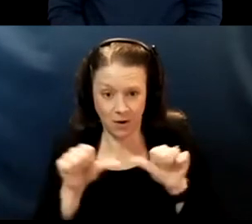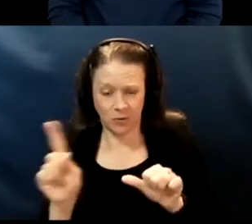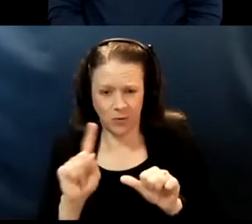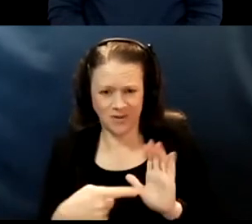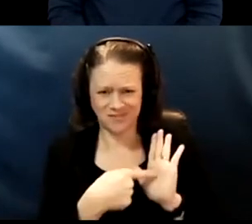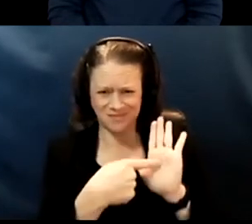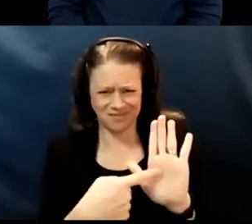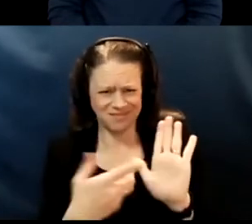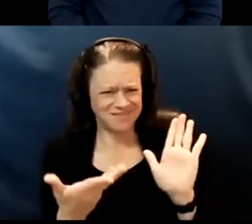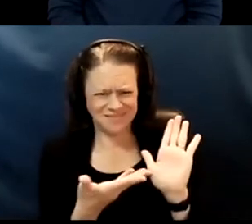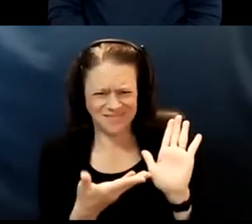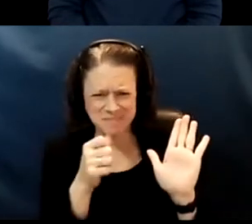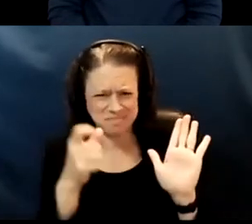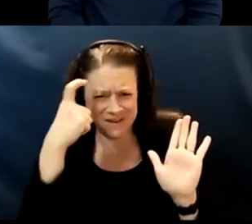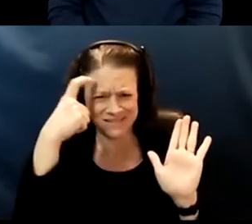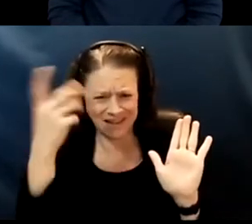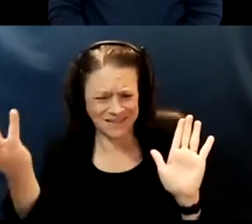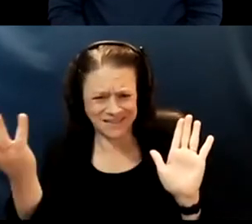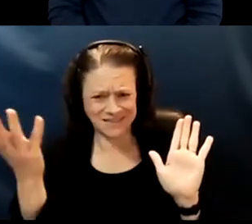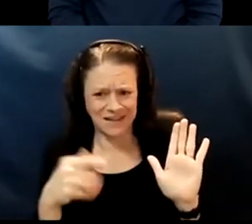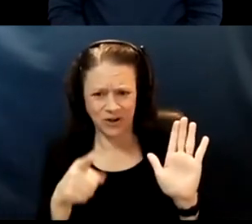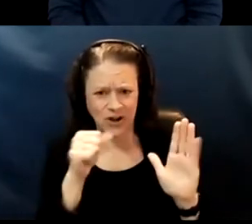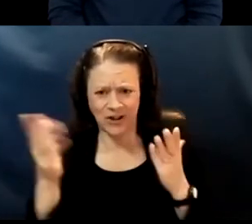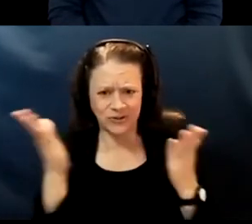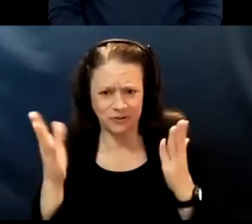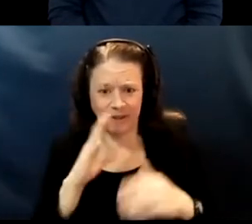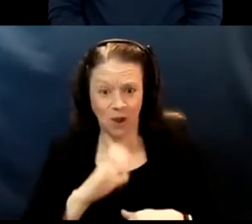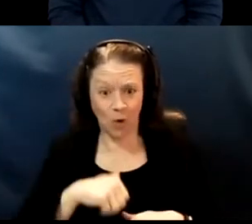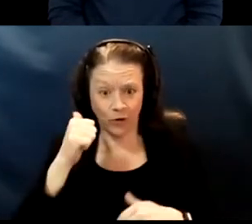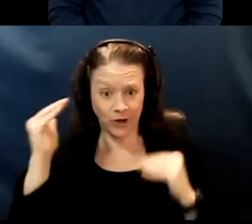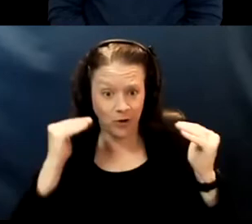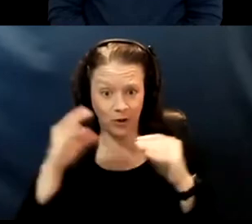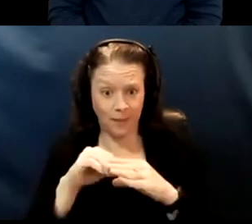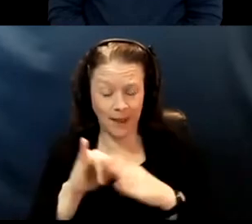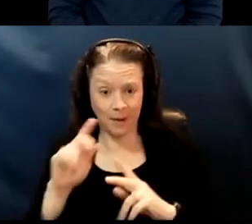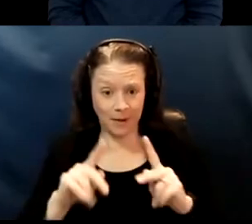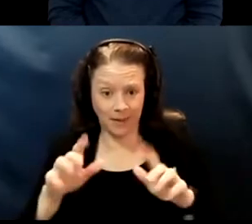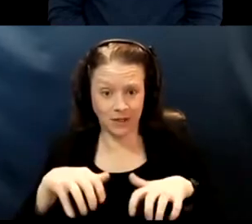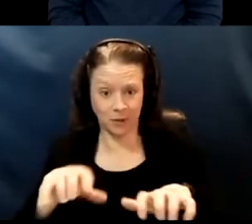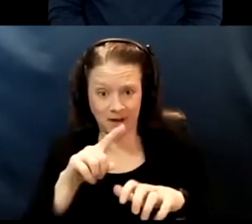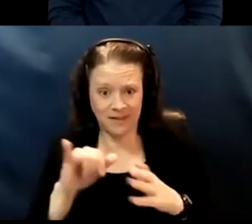that doesn't make a ton of sense. You are not serving the older adult in that population because that's an actual barrier.